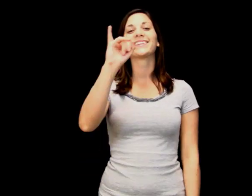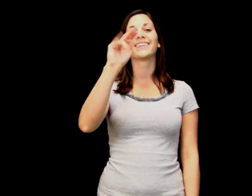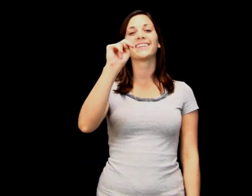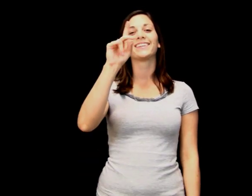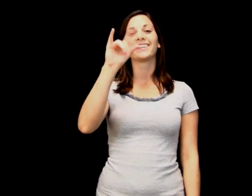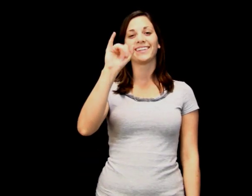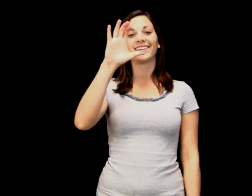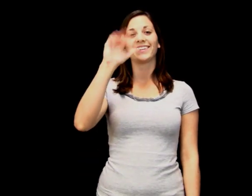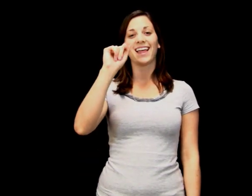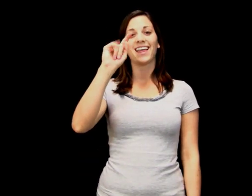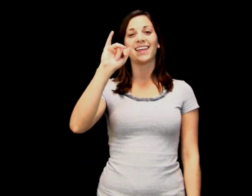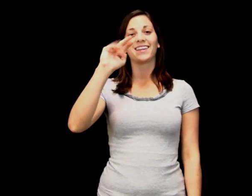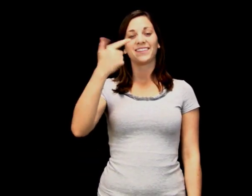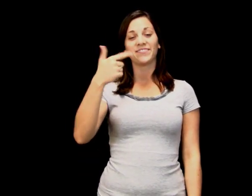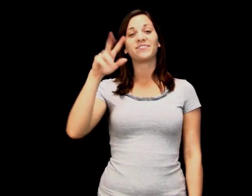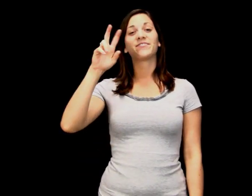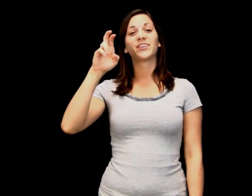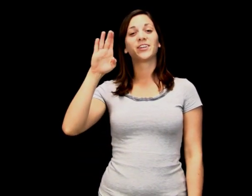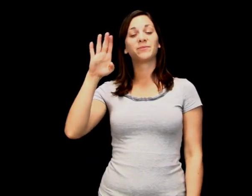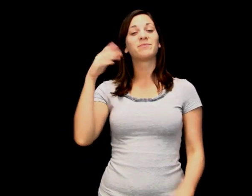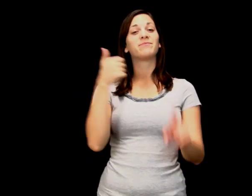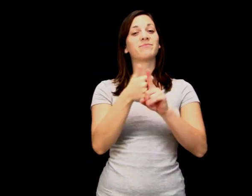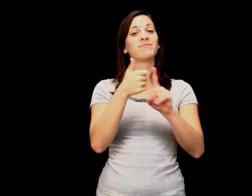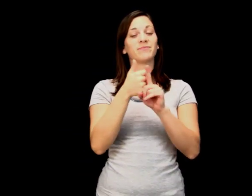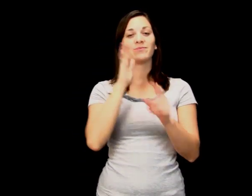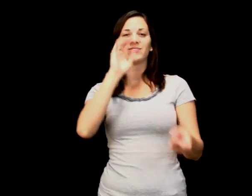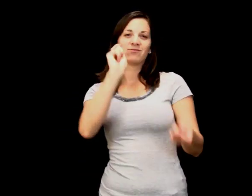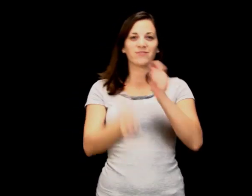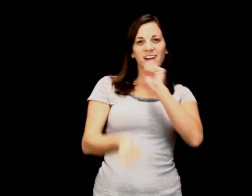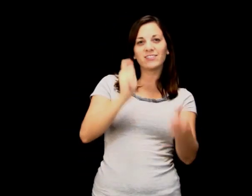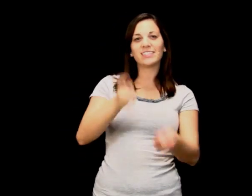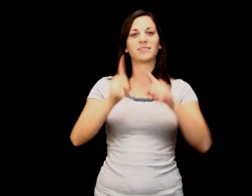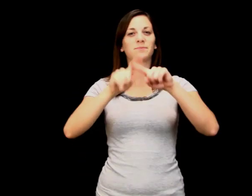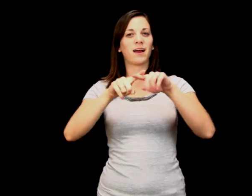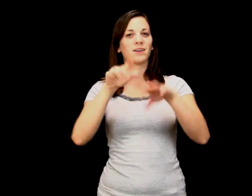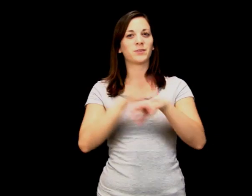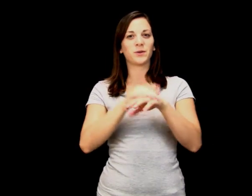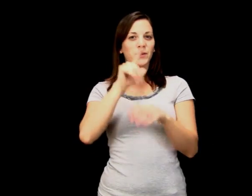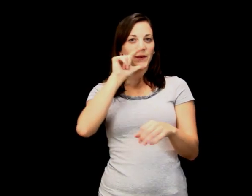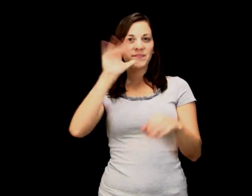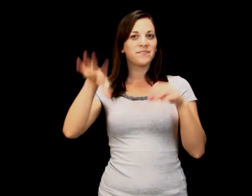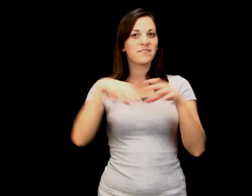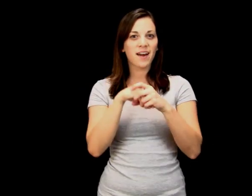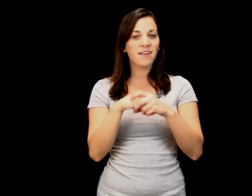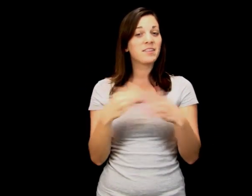Indicating verbs can be directed towards people or surrogates. For example, the sign GIVE-TO-HIM